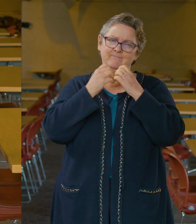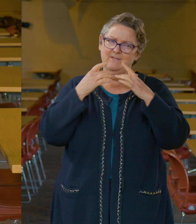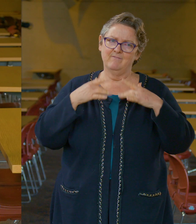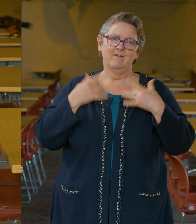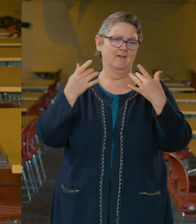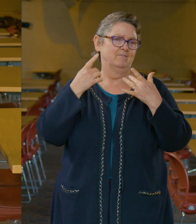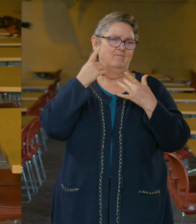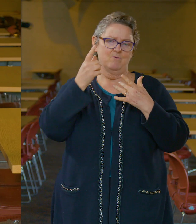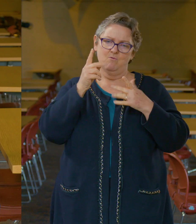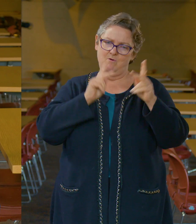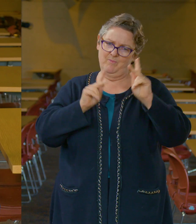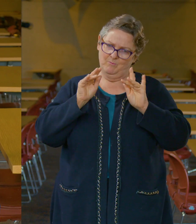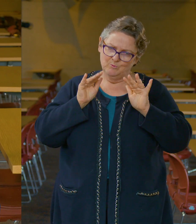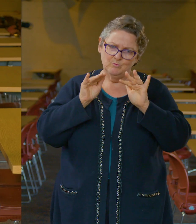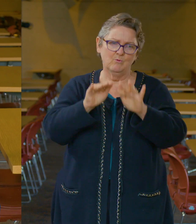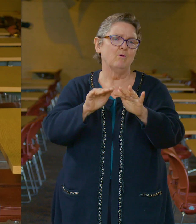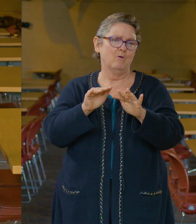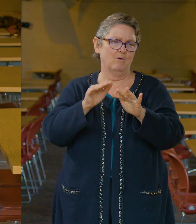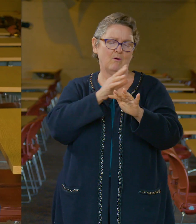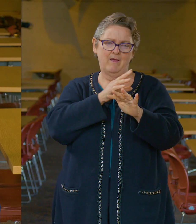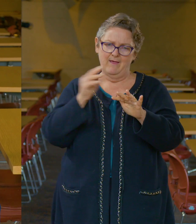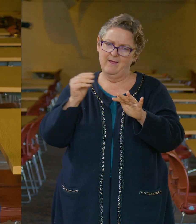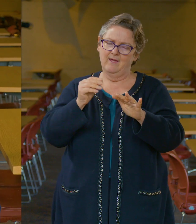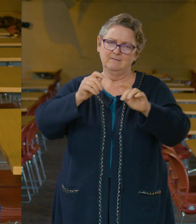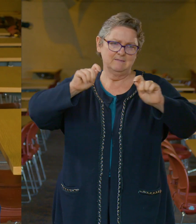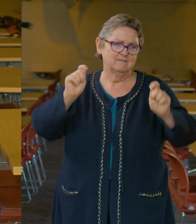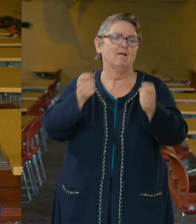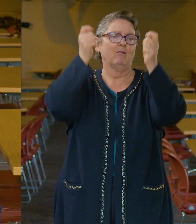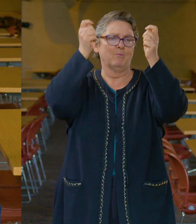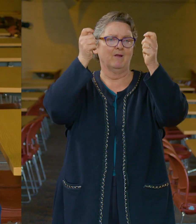occasion in the life of the university.